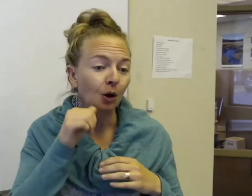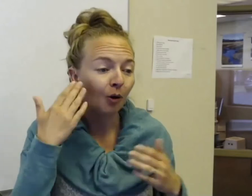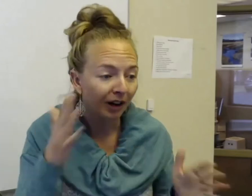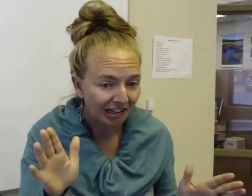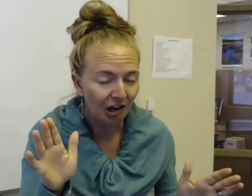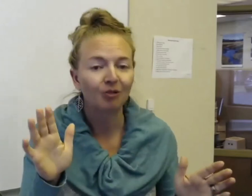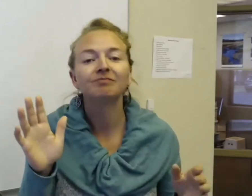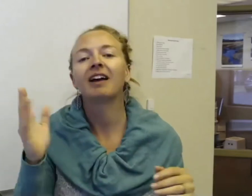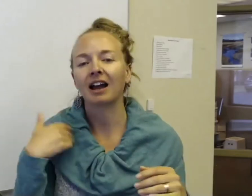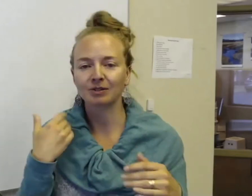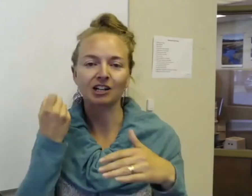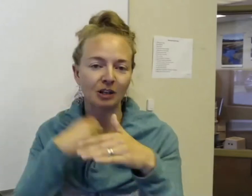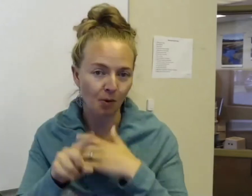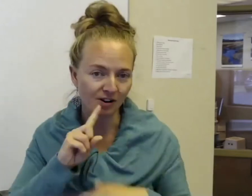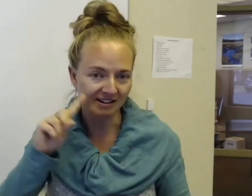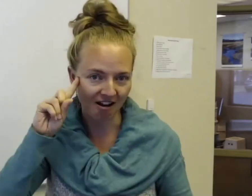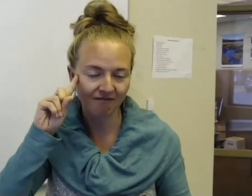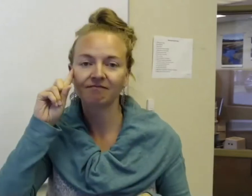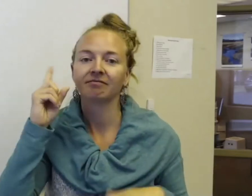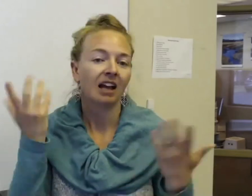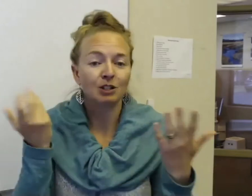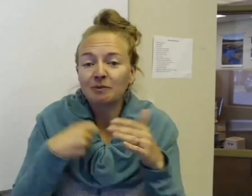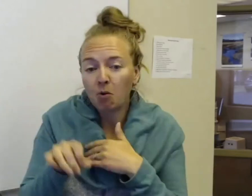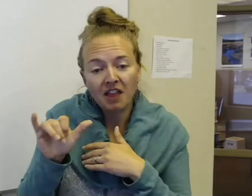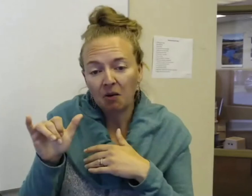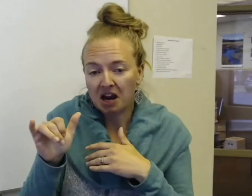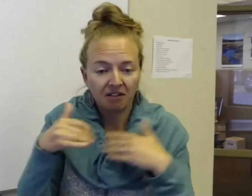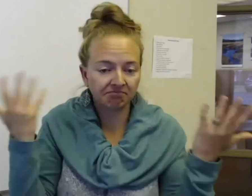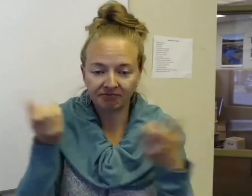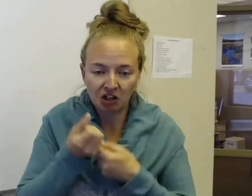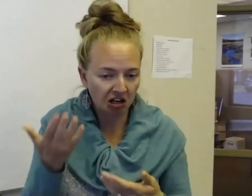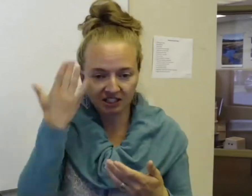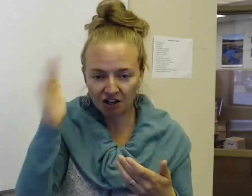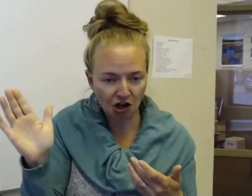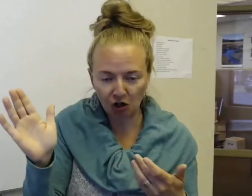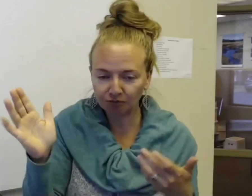don't already know, I was actually born deaf. I was just born that way. The cause is unknown.